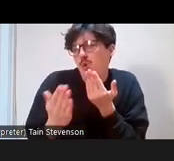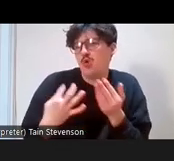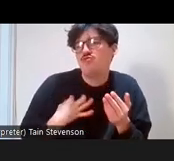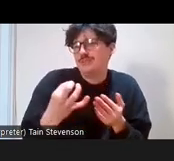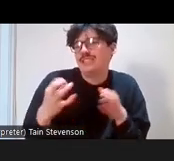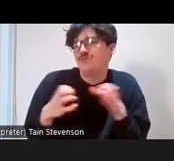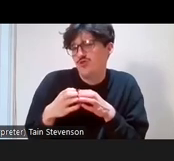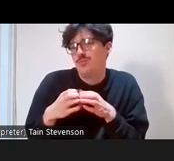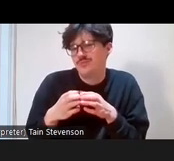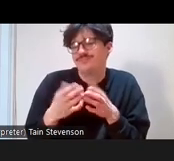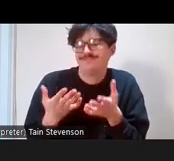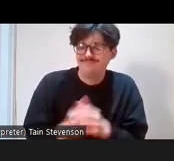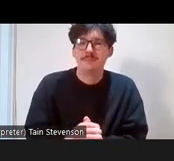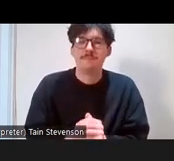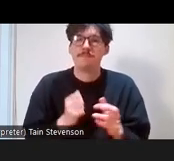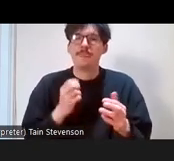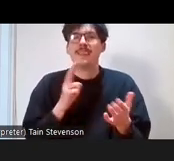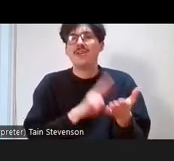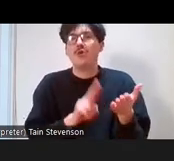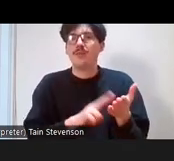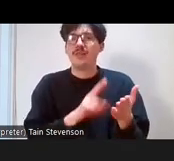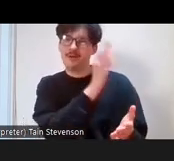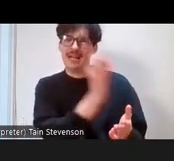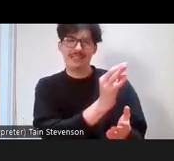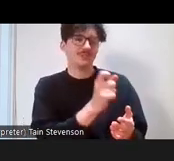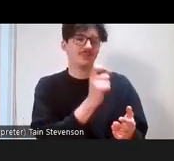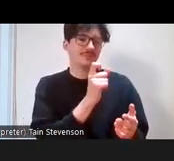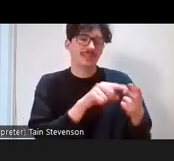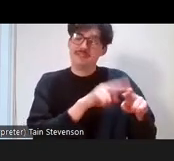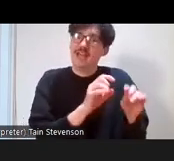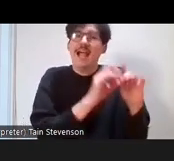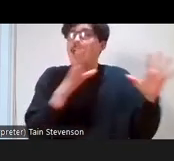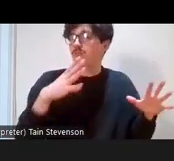would ask if anyone wants to talk about this, but because we’re short for time we're going to move